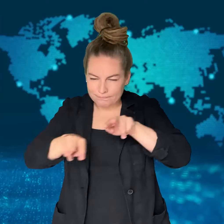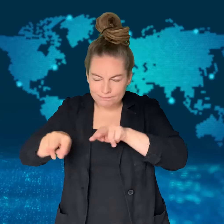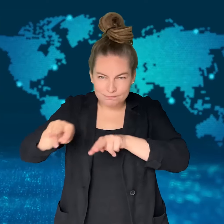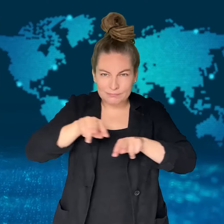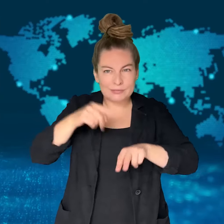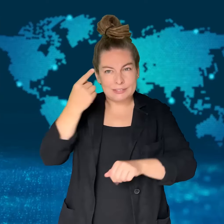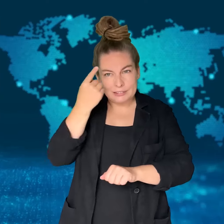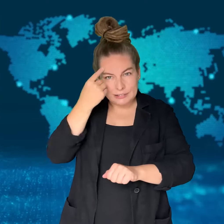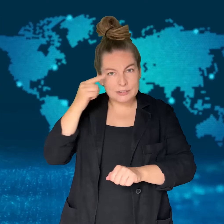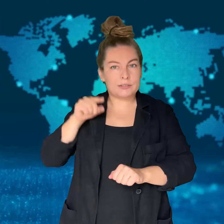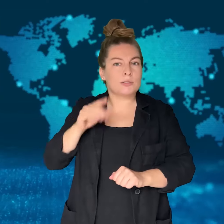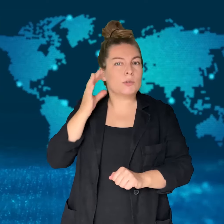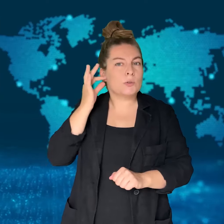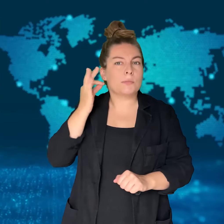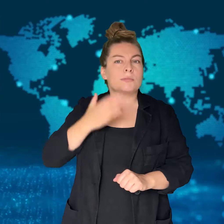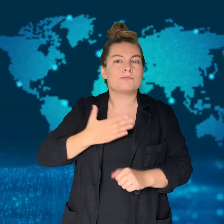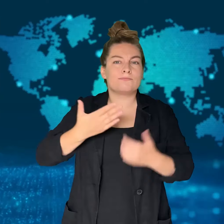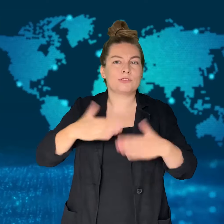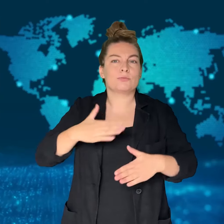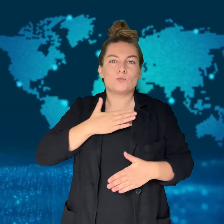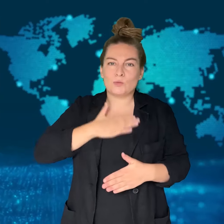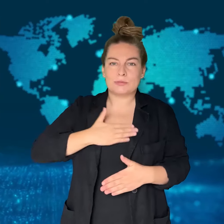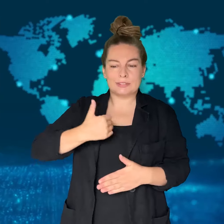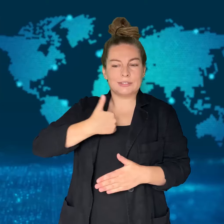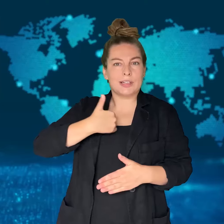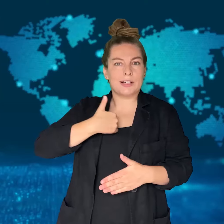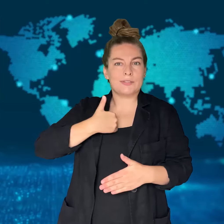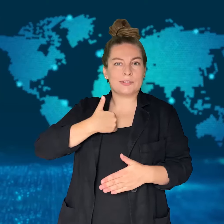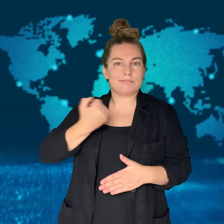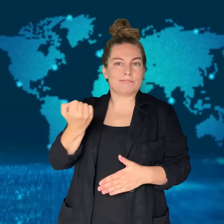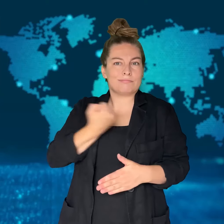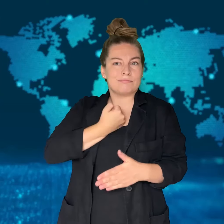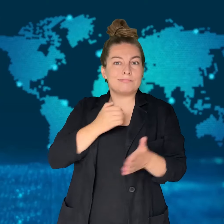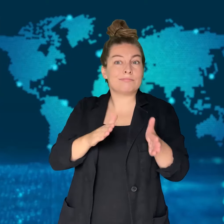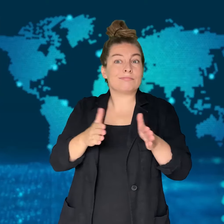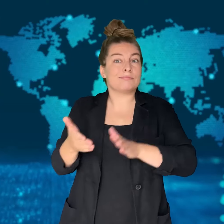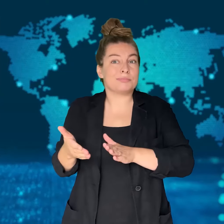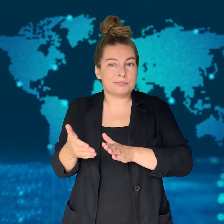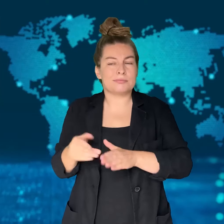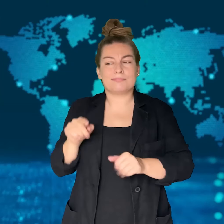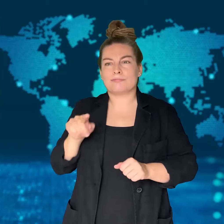the Cook County Medical Examiner's Office.